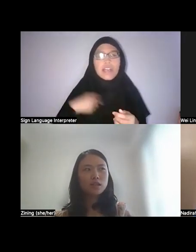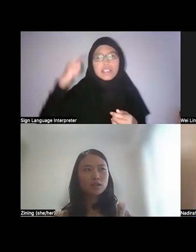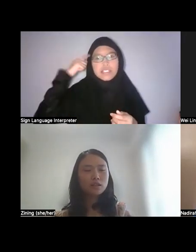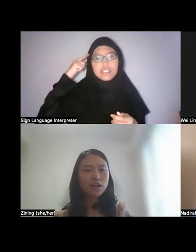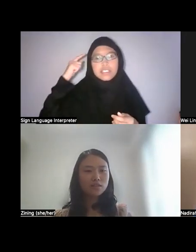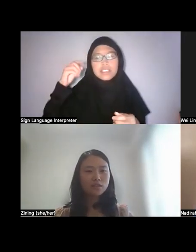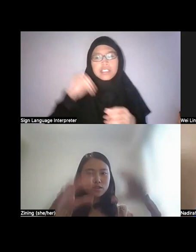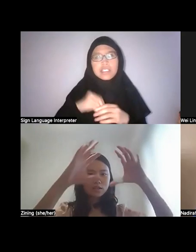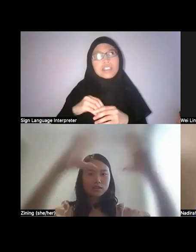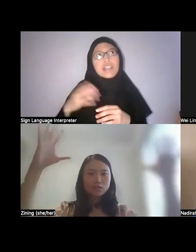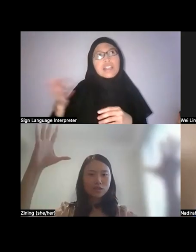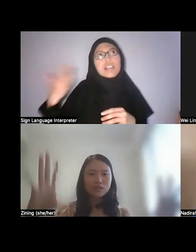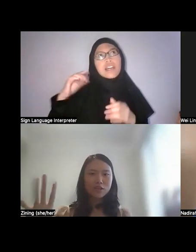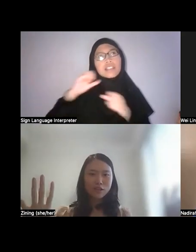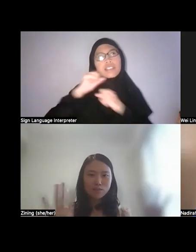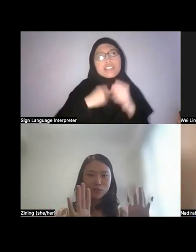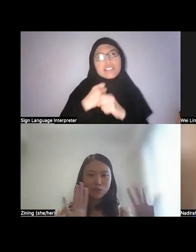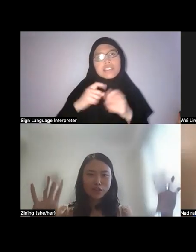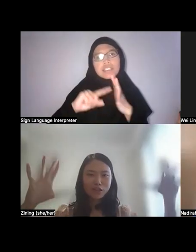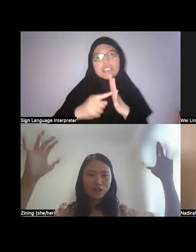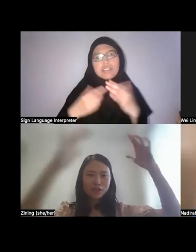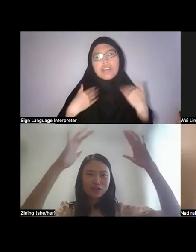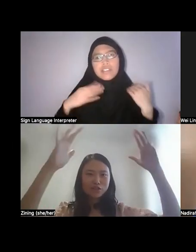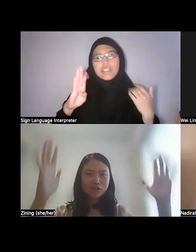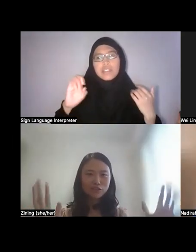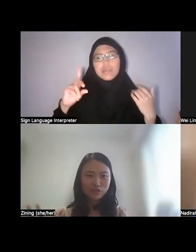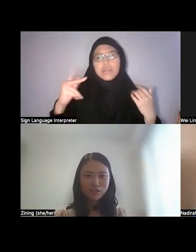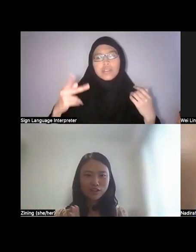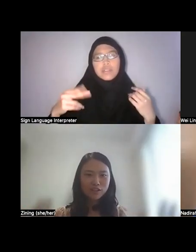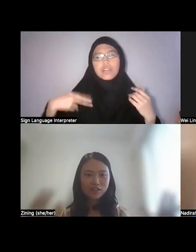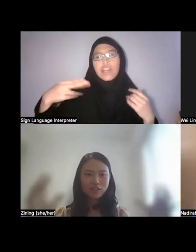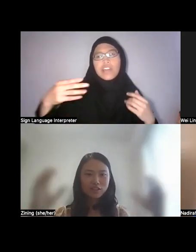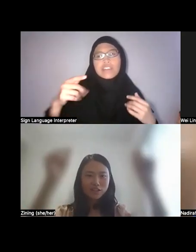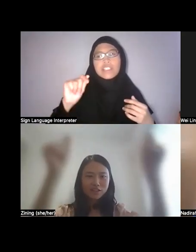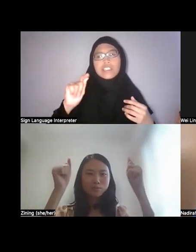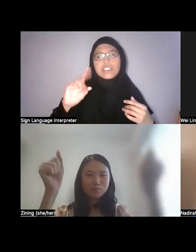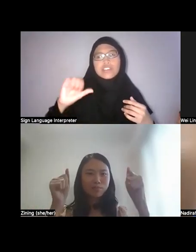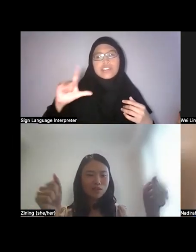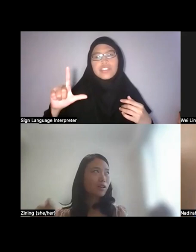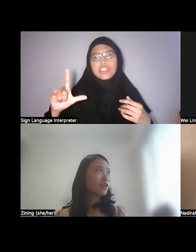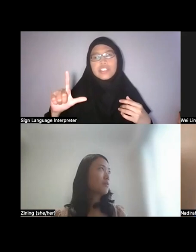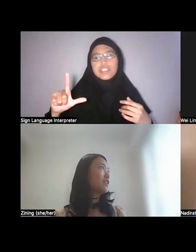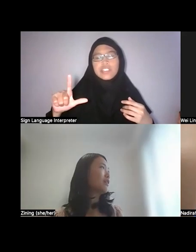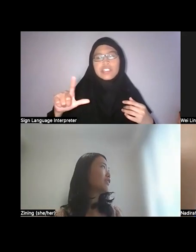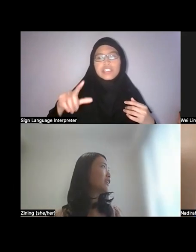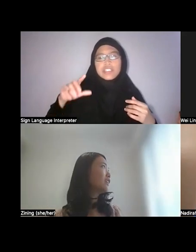starting last year there started to be these “Bedok Heritage Trails”, with the things all pinned around.